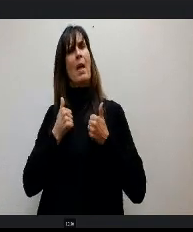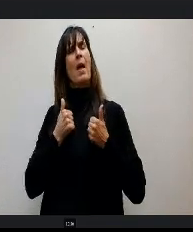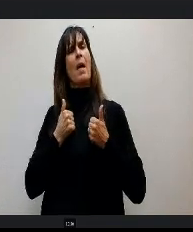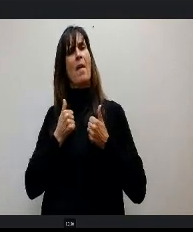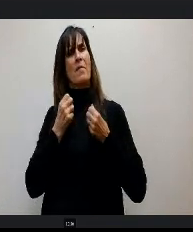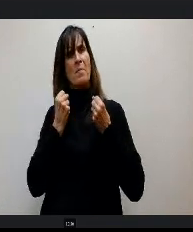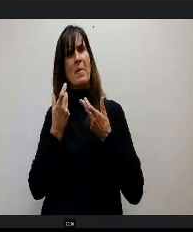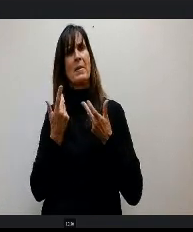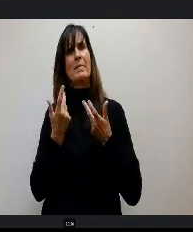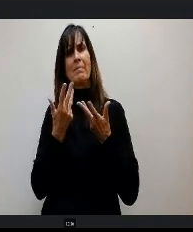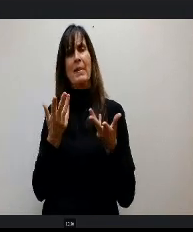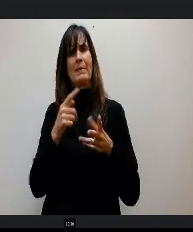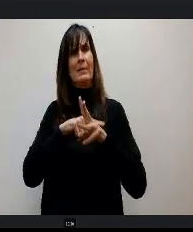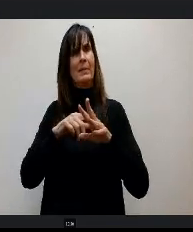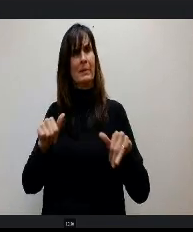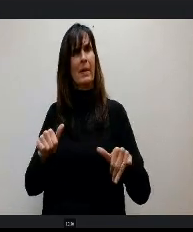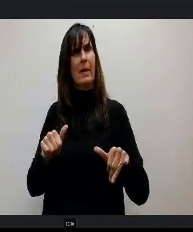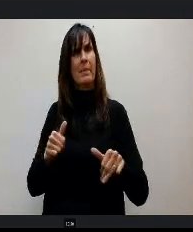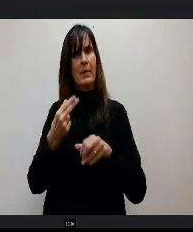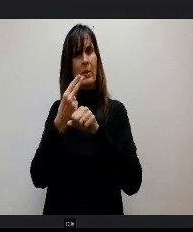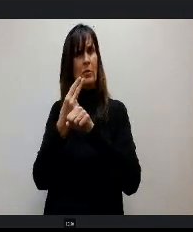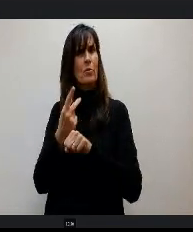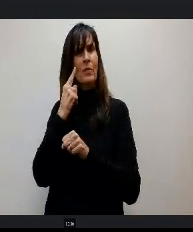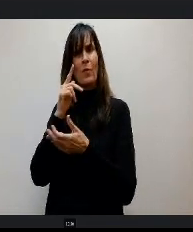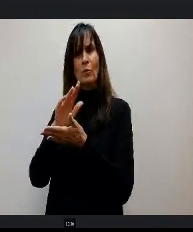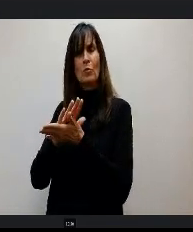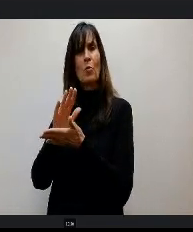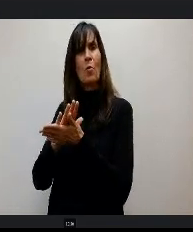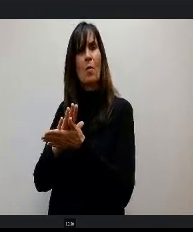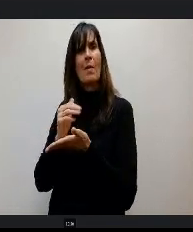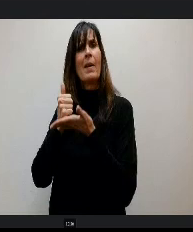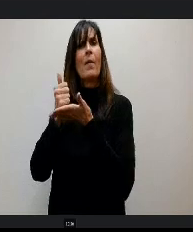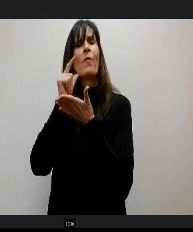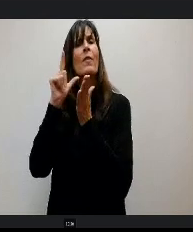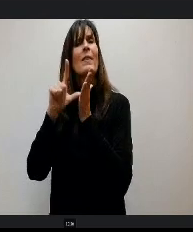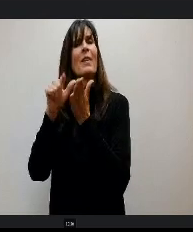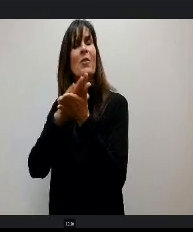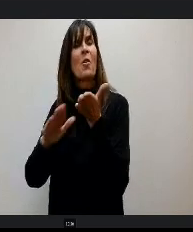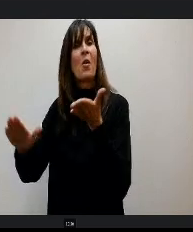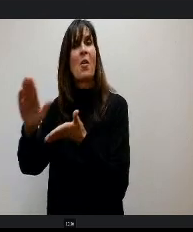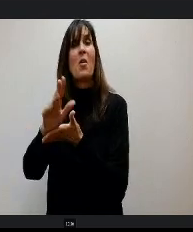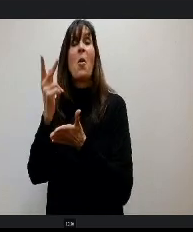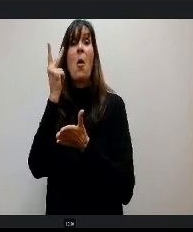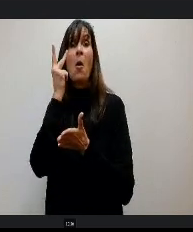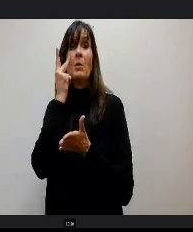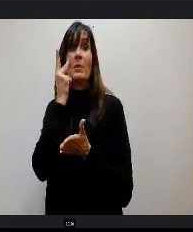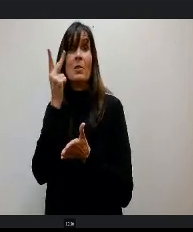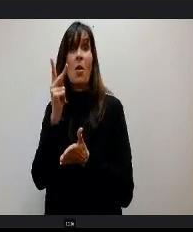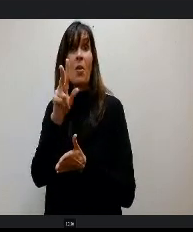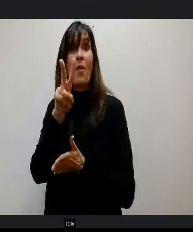a lot of a lot of kids could use, especially when they're going to college. And we got to see the vault, you guys. It's a mini classroom inside